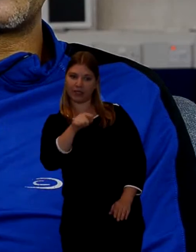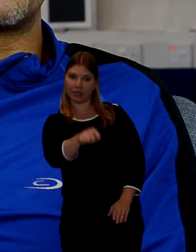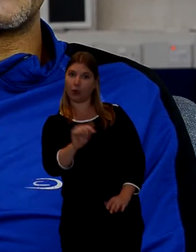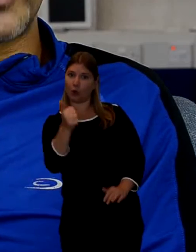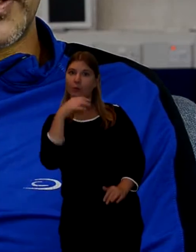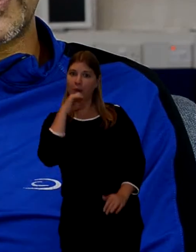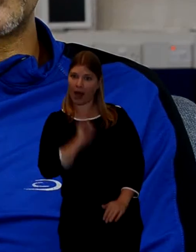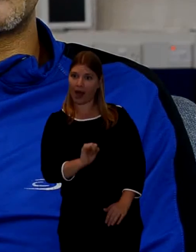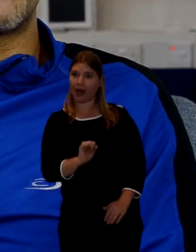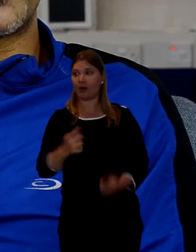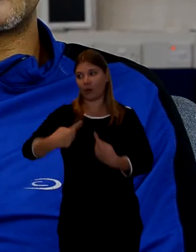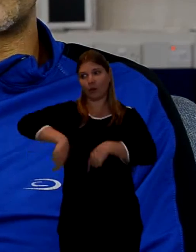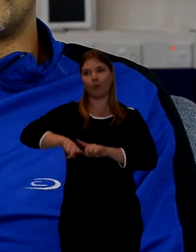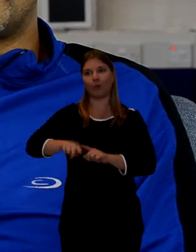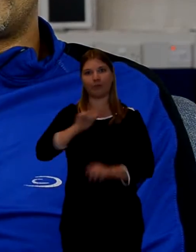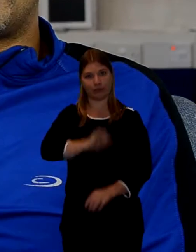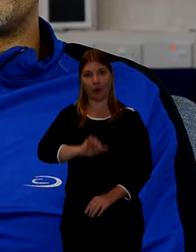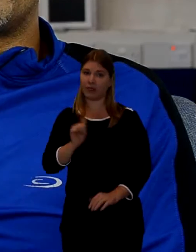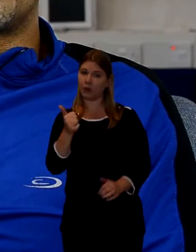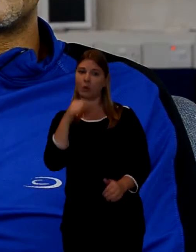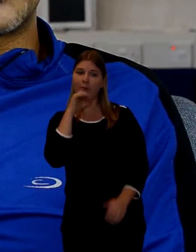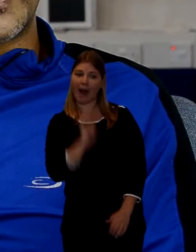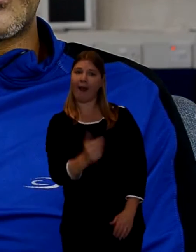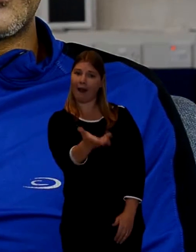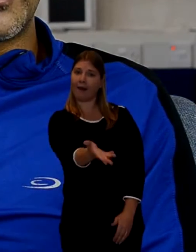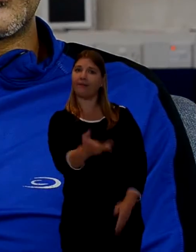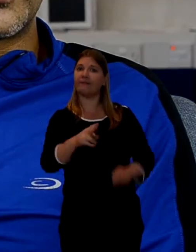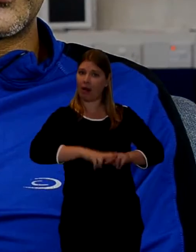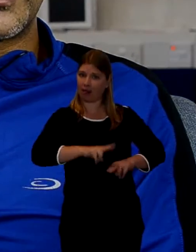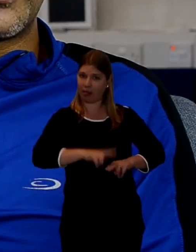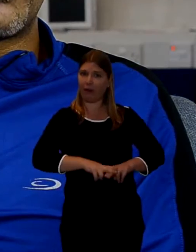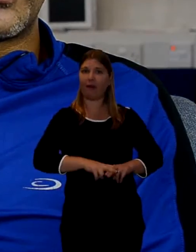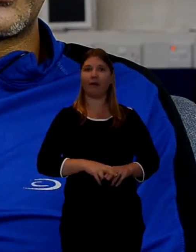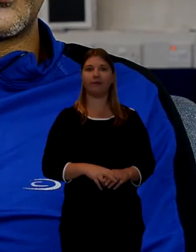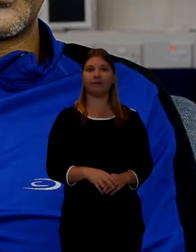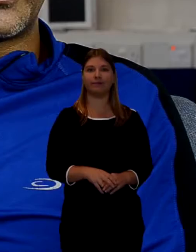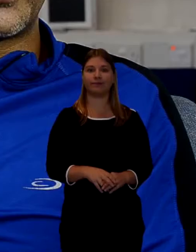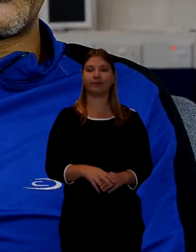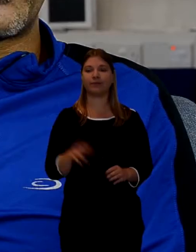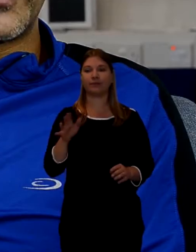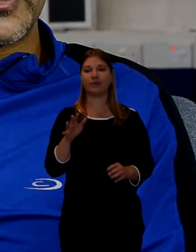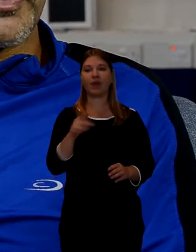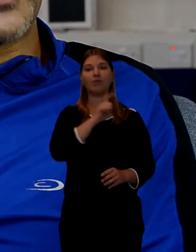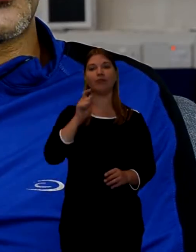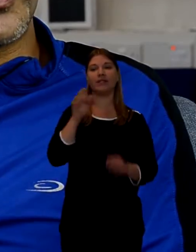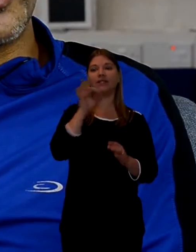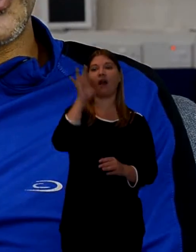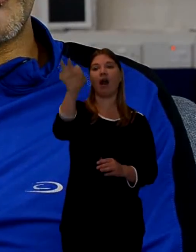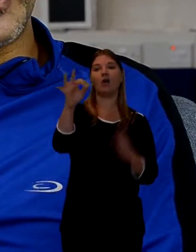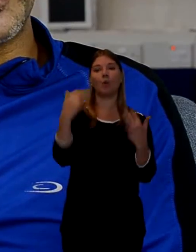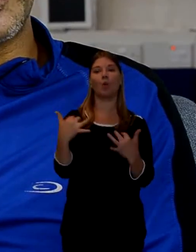and people say, "yes we vouch." And they'll all say, they'll also say, "Well if this man owed you any money,